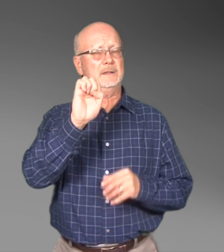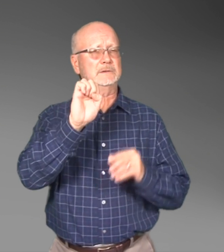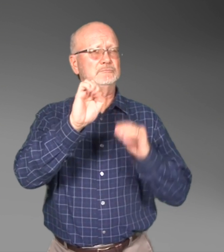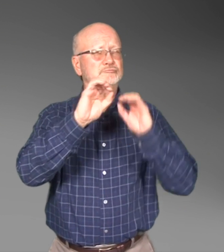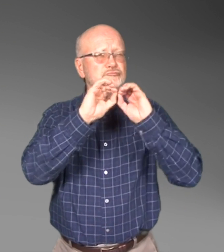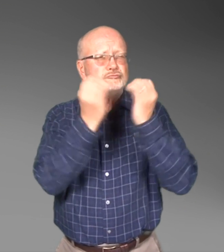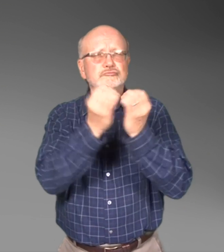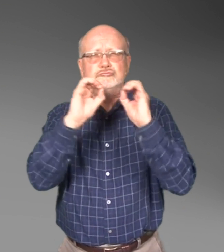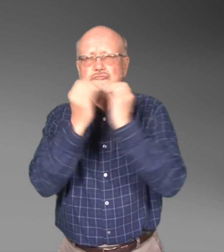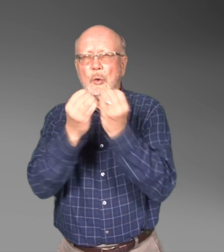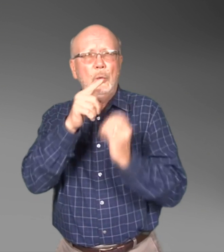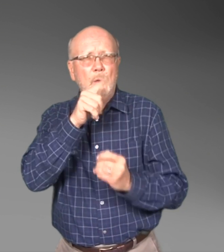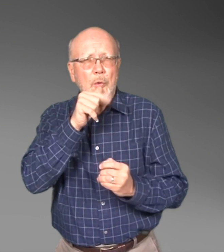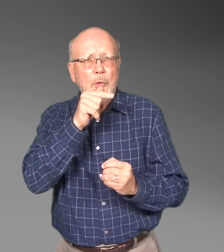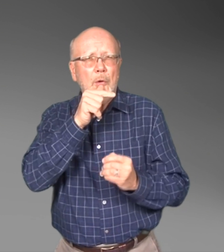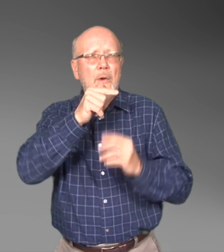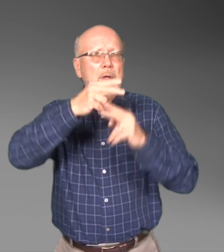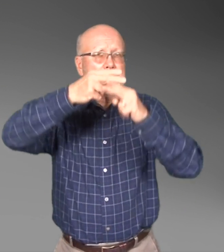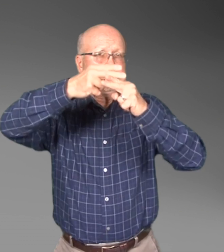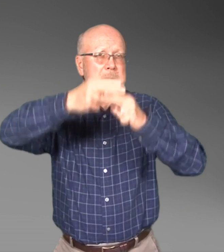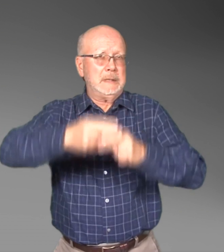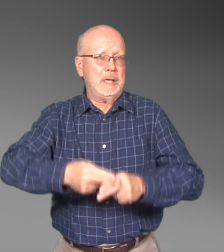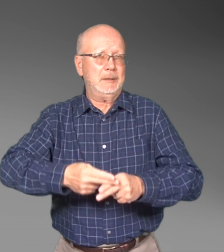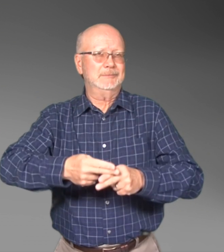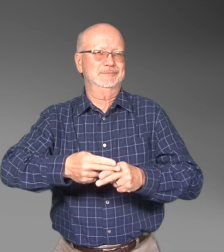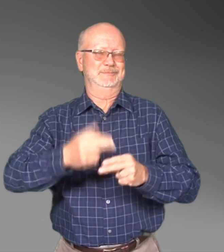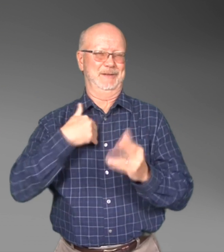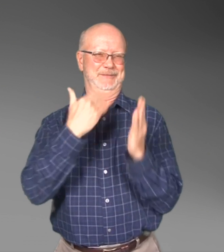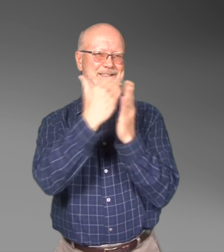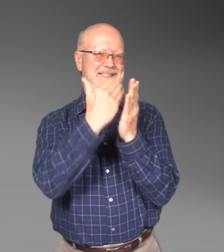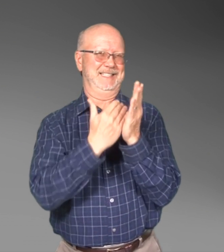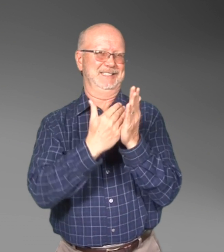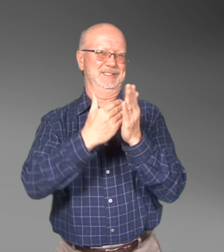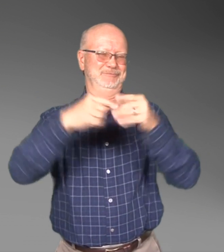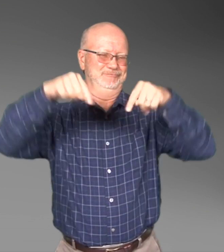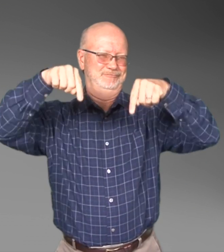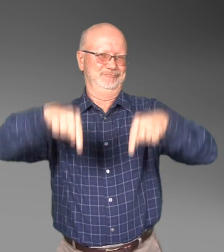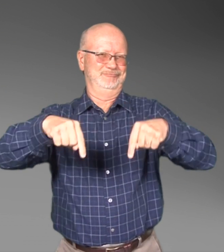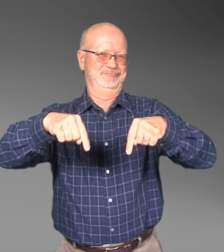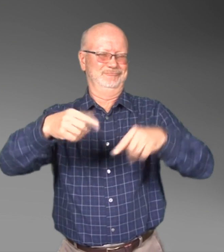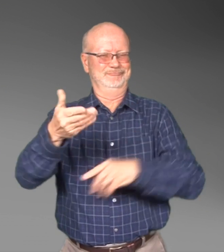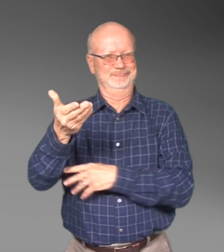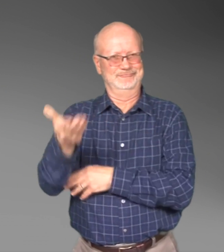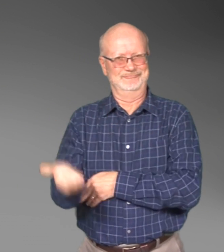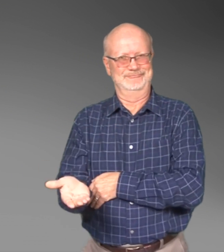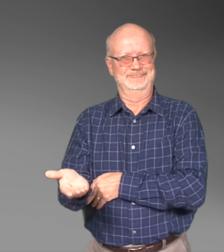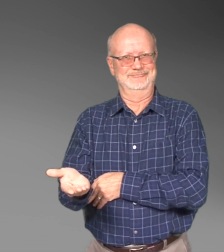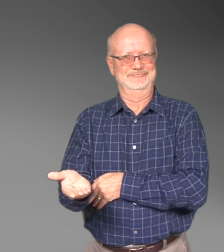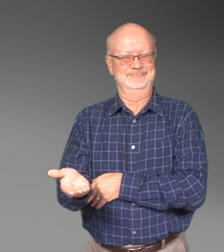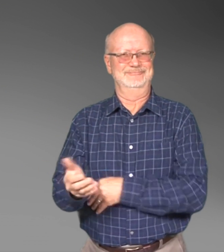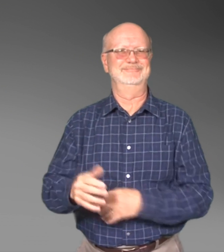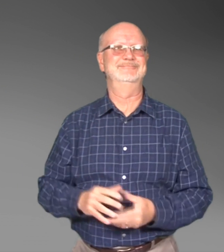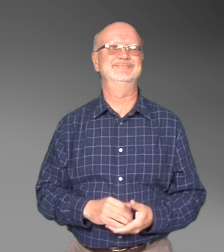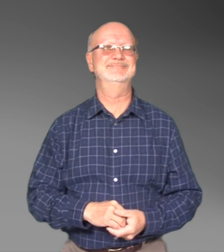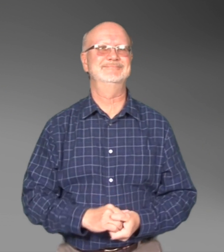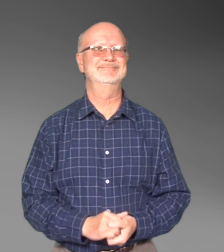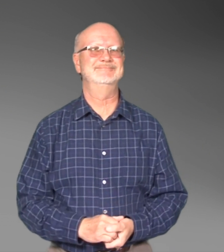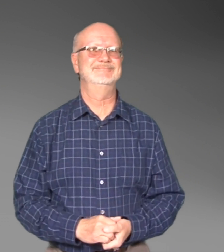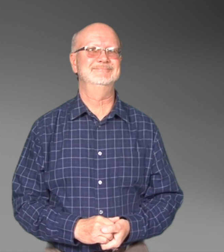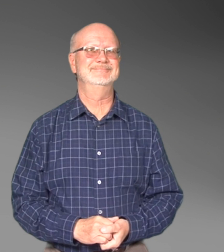The list of ACE organizations will be scrolled down below.